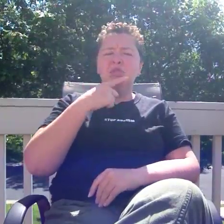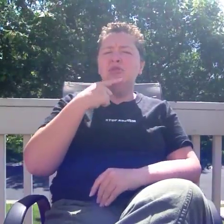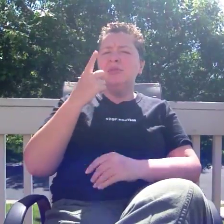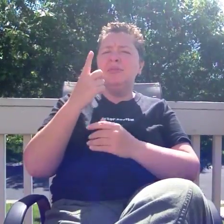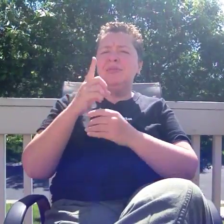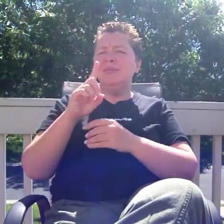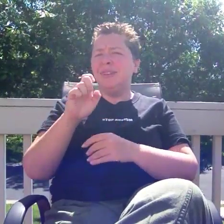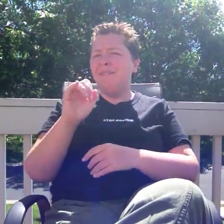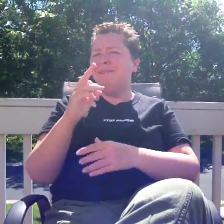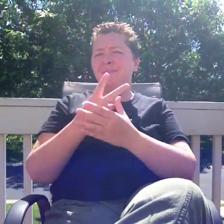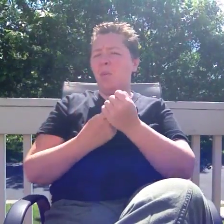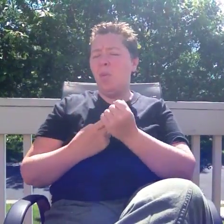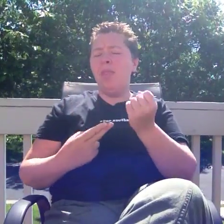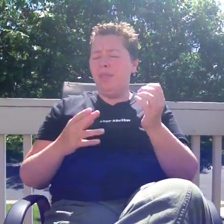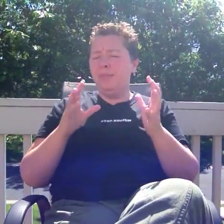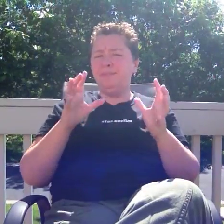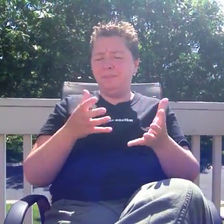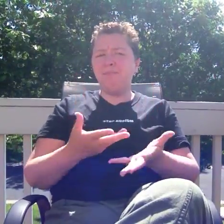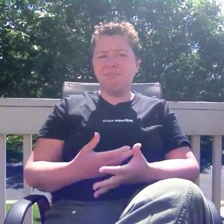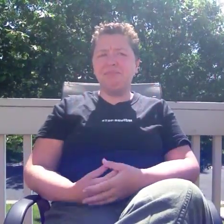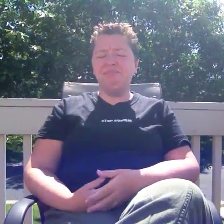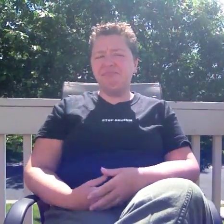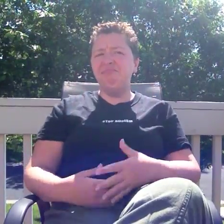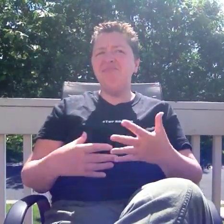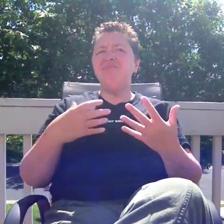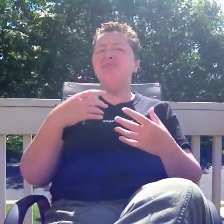The teachers were both hearing and Deaf. During that workshop, one